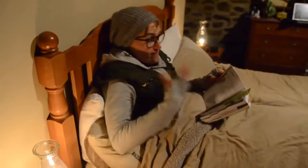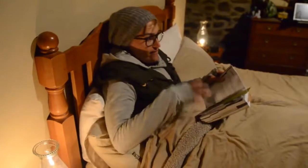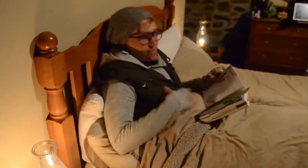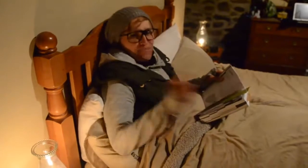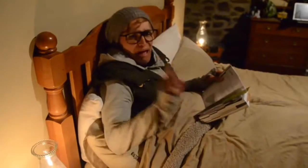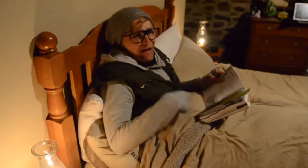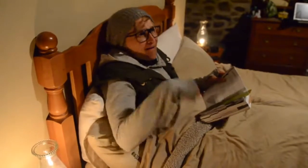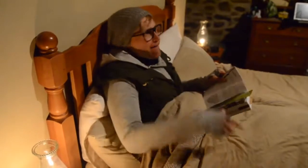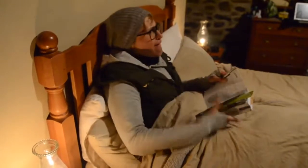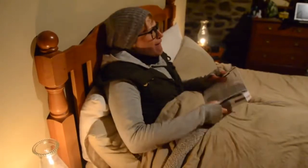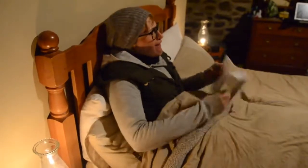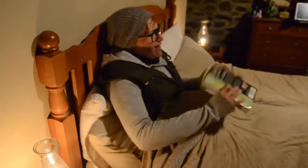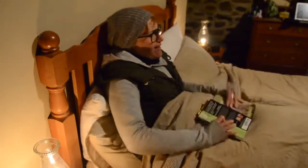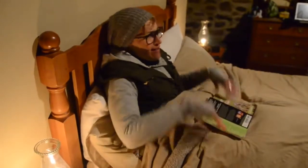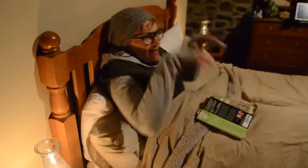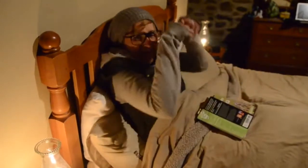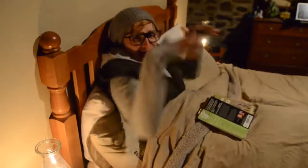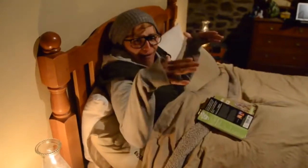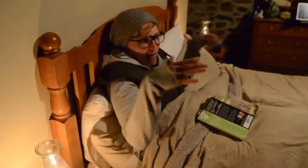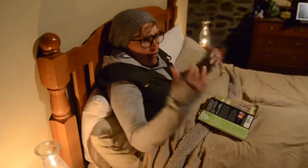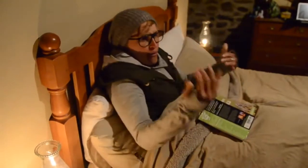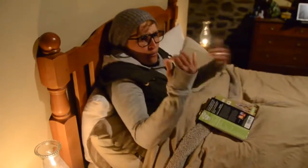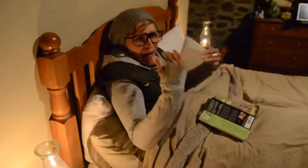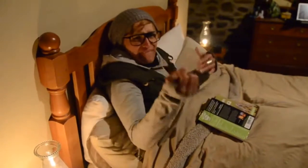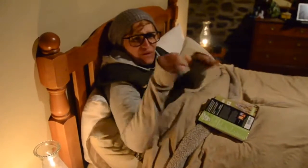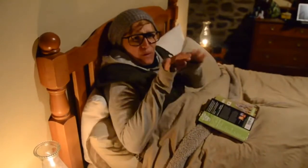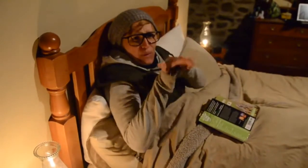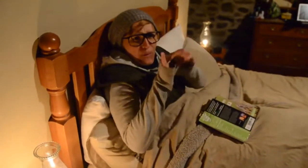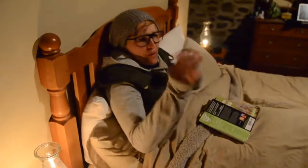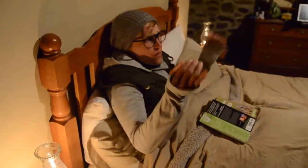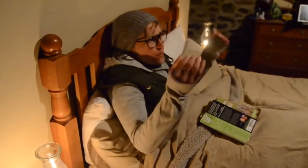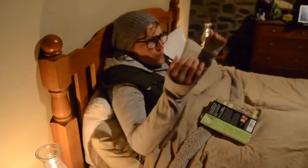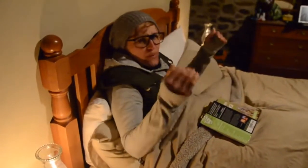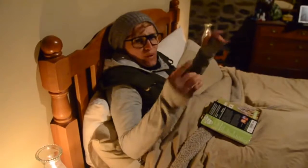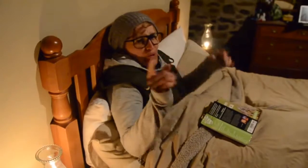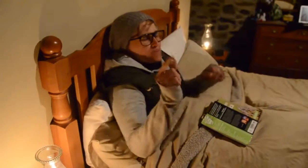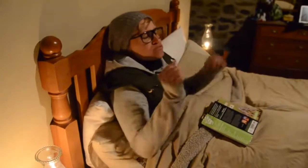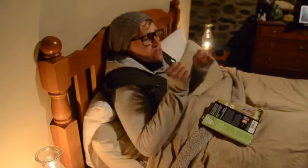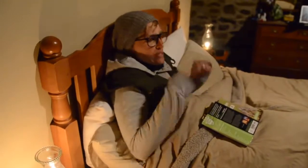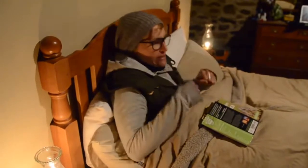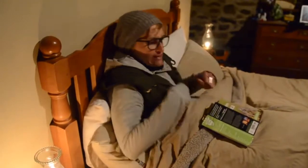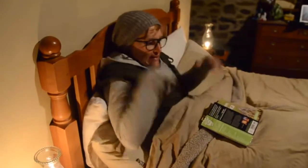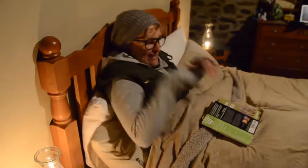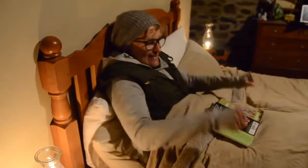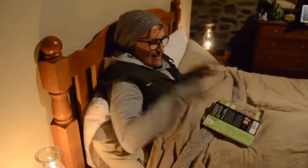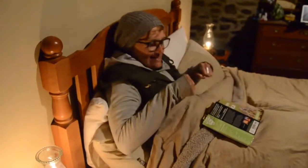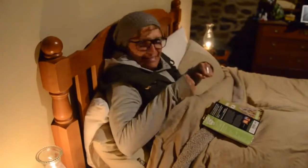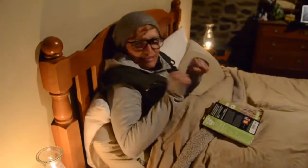I do have warm clothing but this chalet has many drafts coming in from the outside,